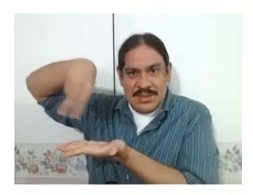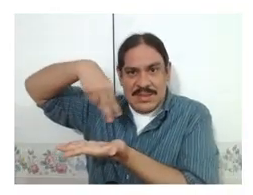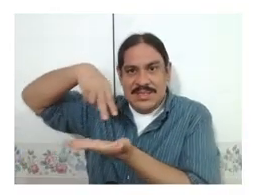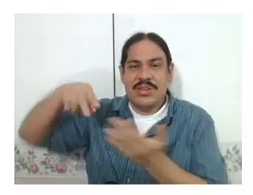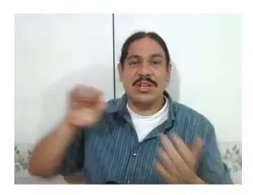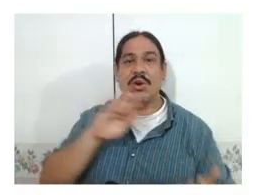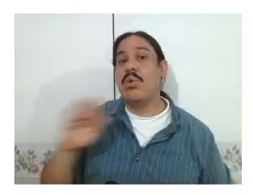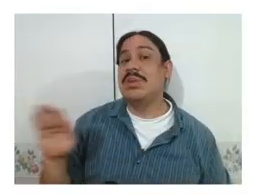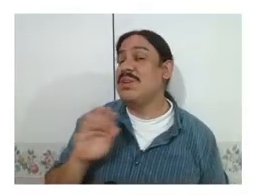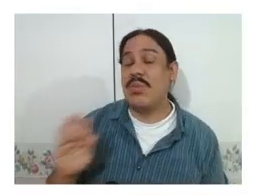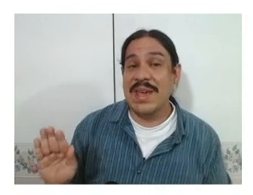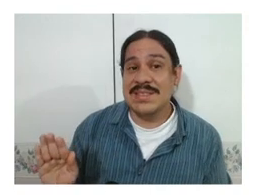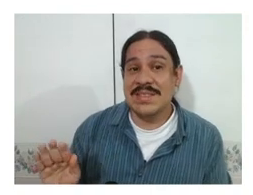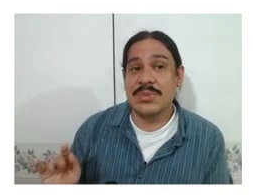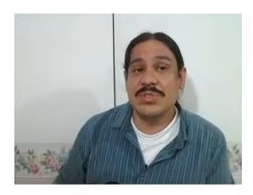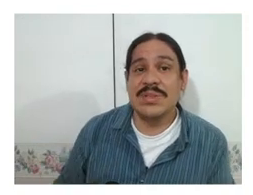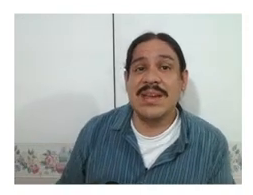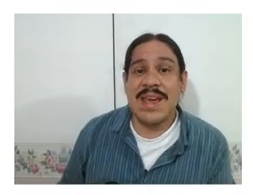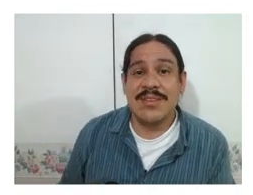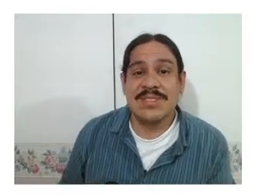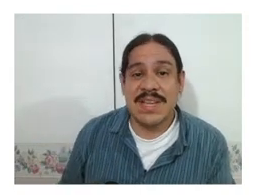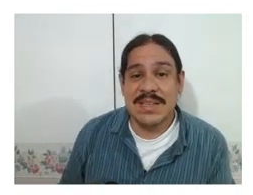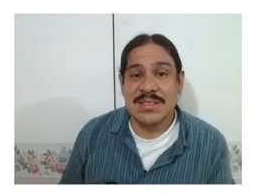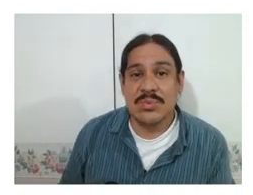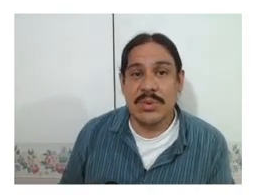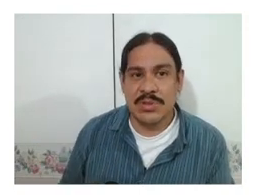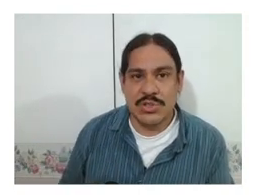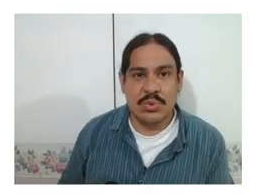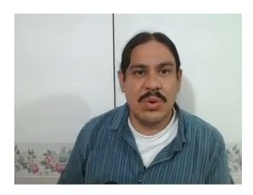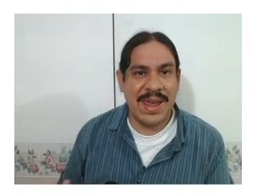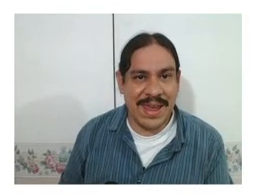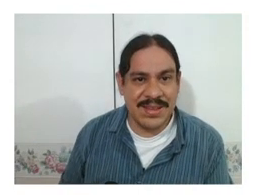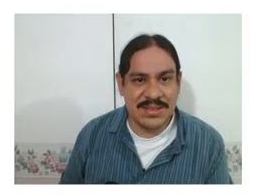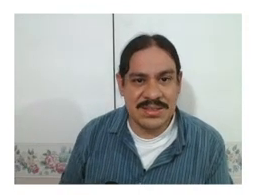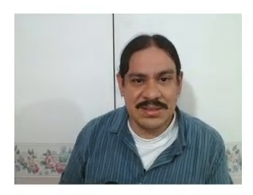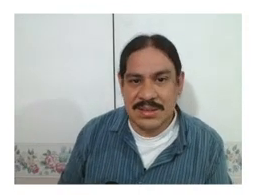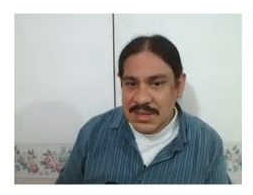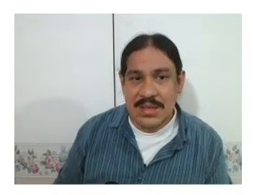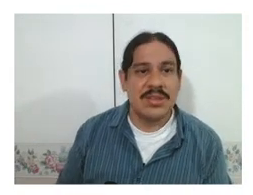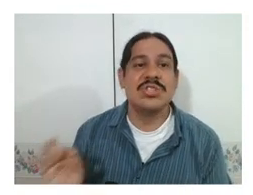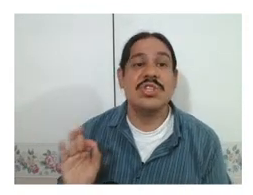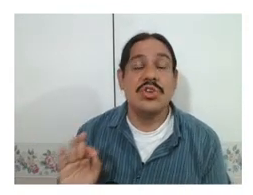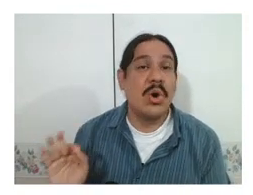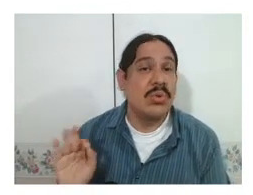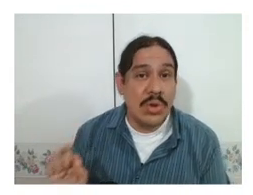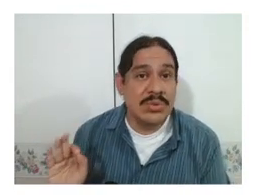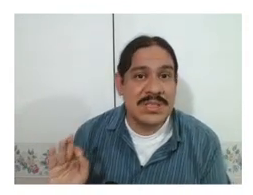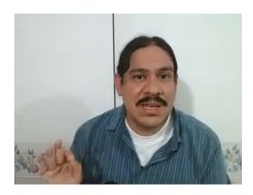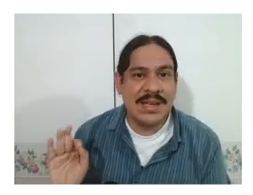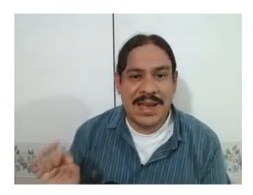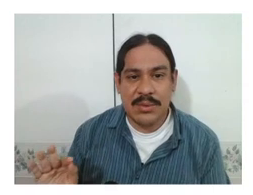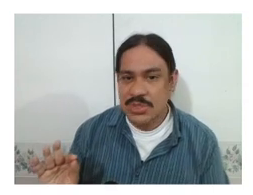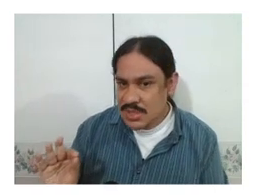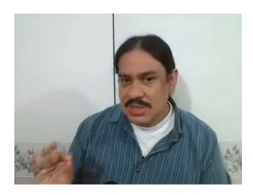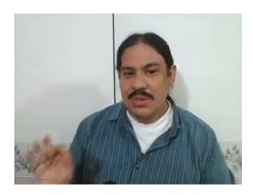these are the only ways in which you can have signs with two hands. there's no known sign